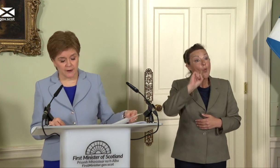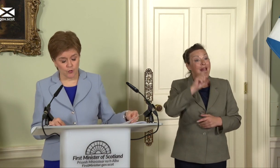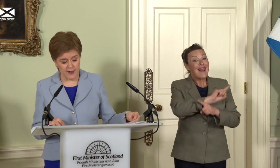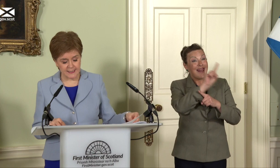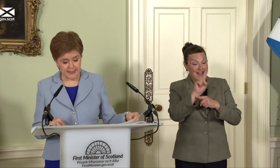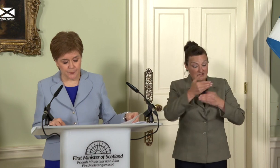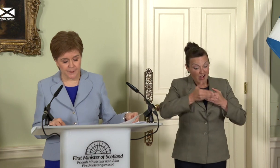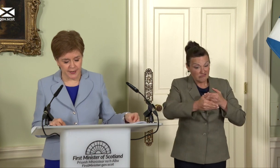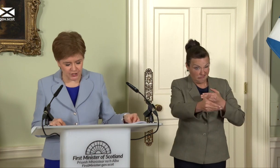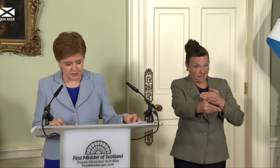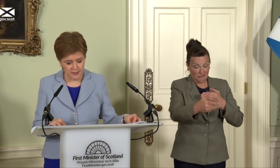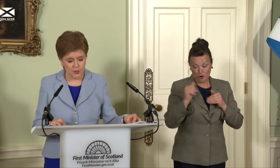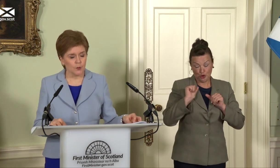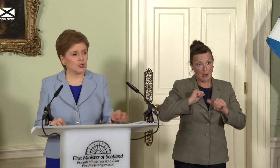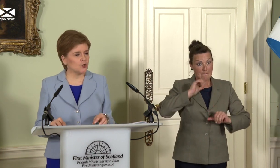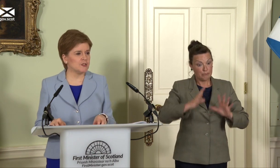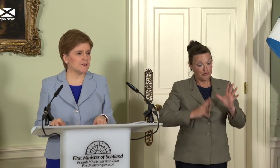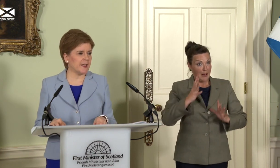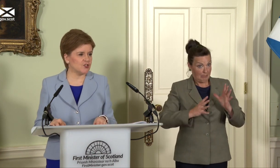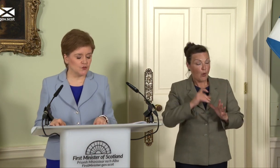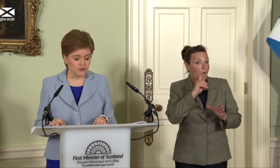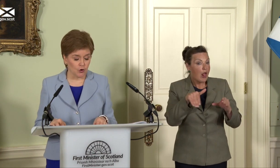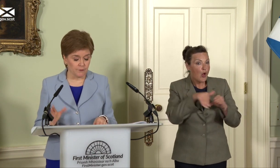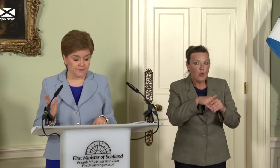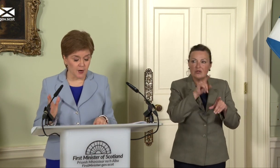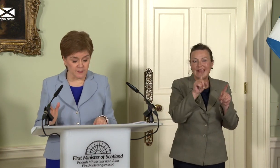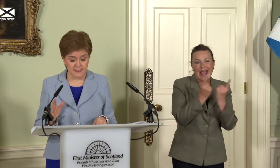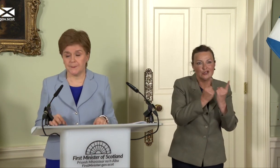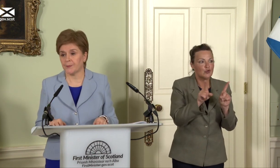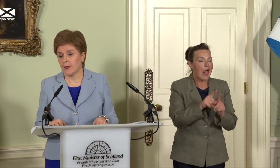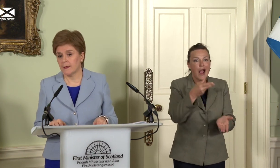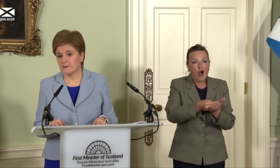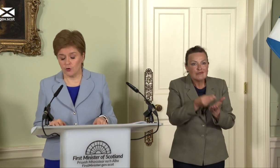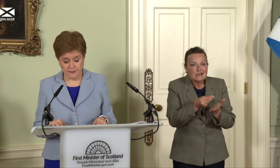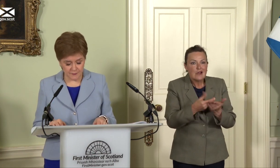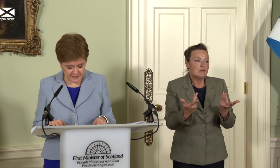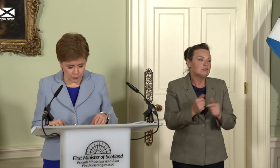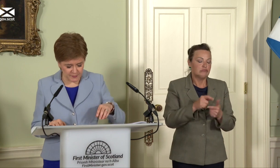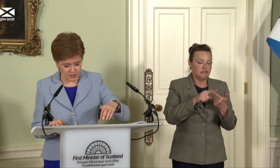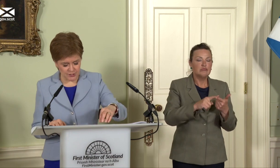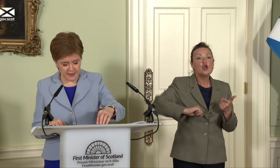already in preparation - will include the issues of: currency; Scotland’s fiscal position and how